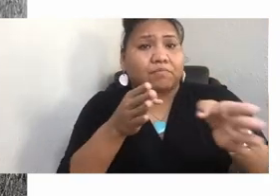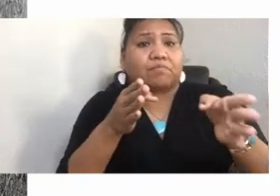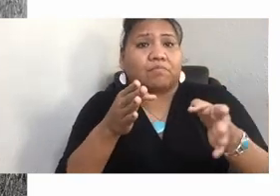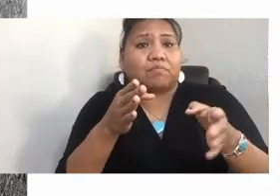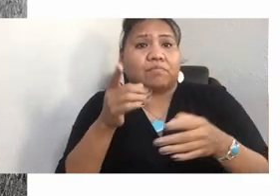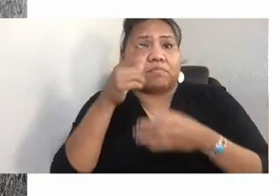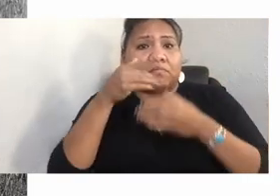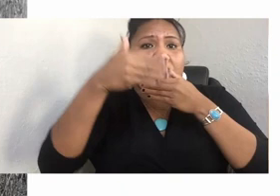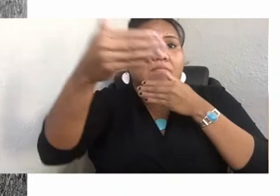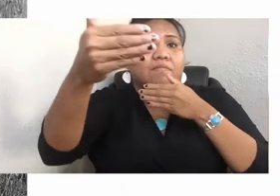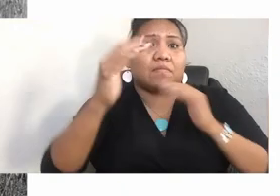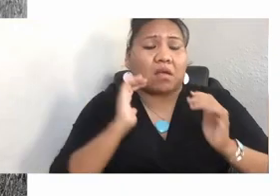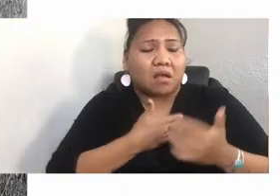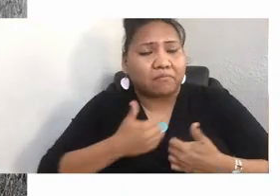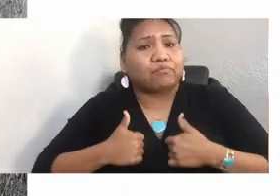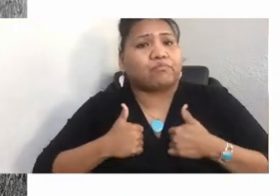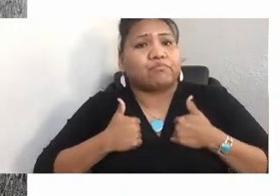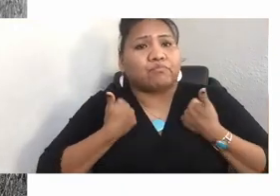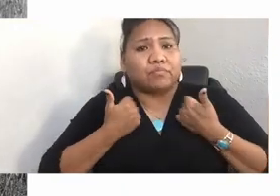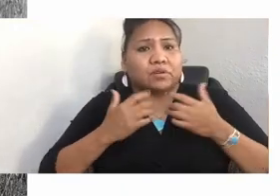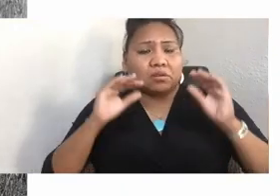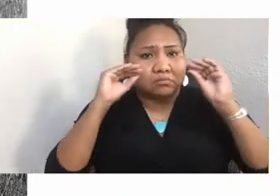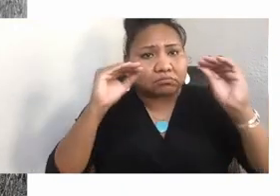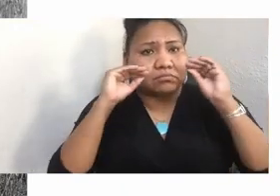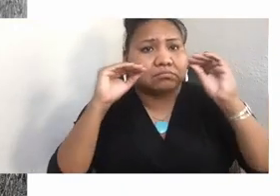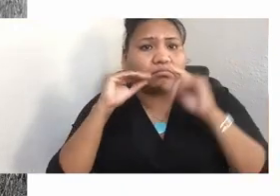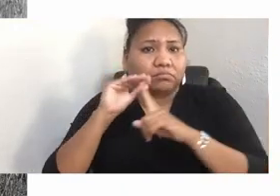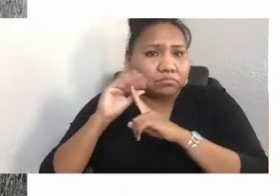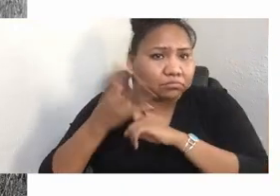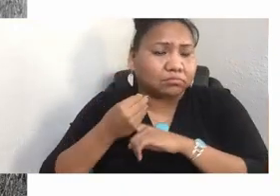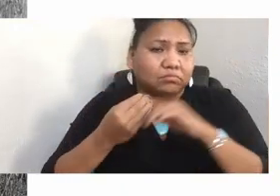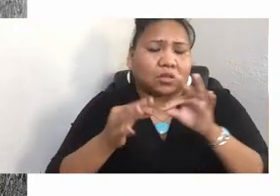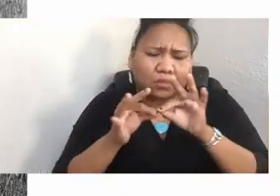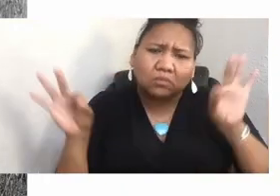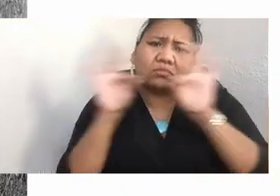and epistemologies are worth knowing. One of the best ways that I've ever heard this described